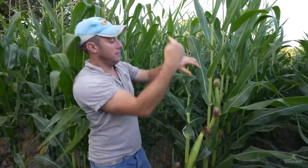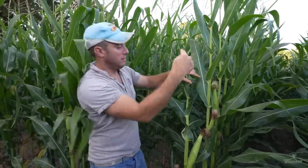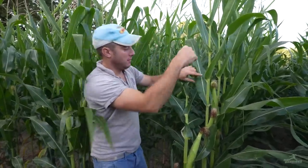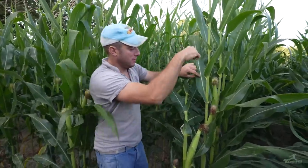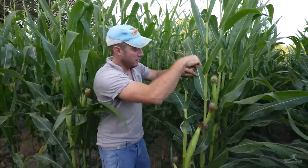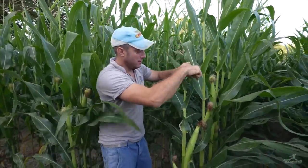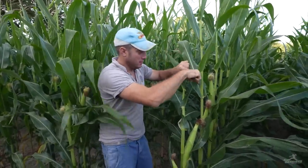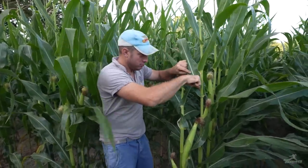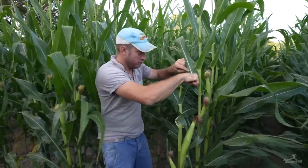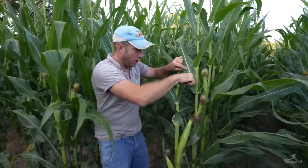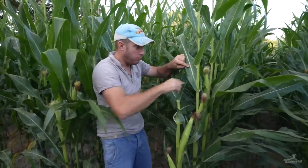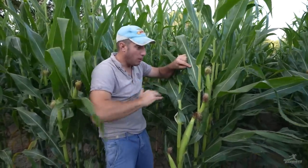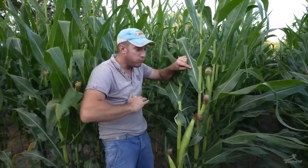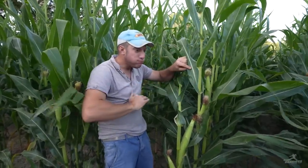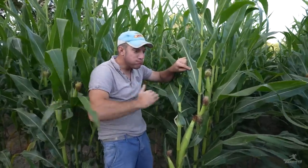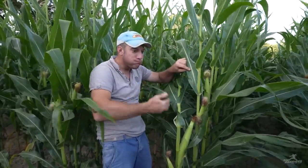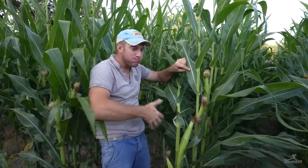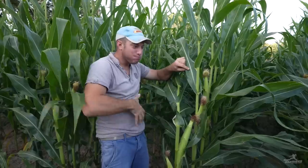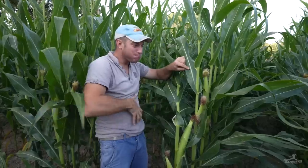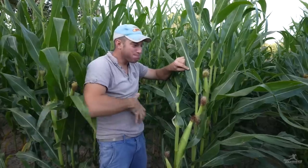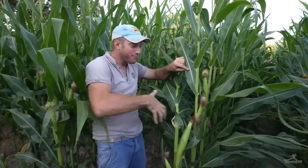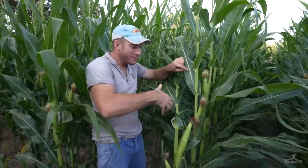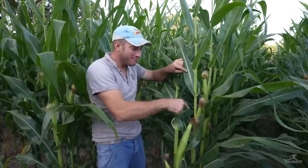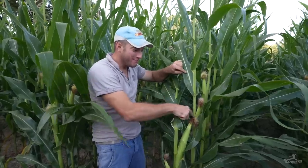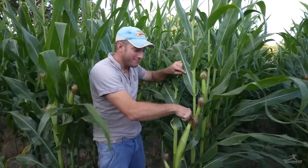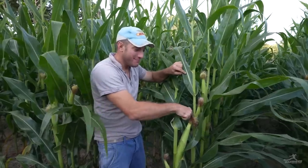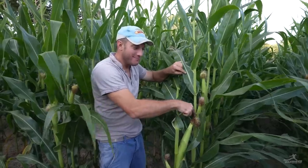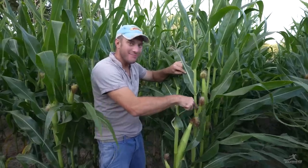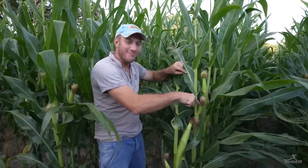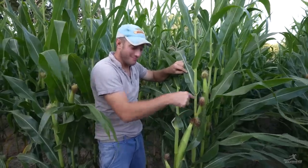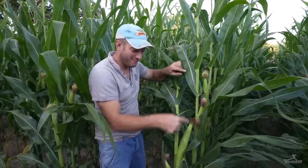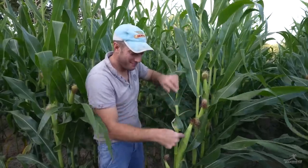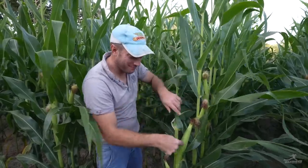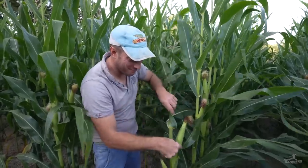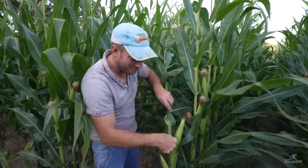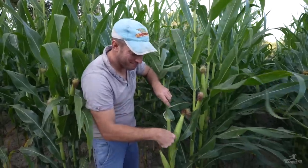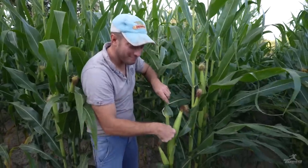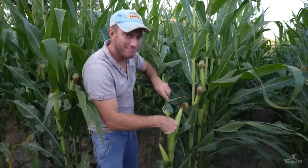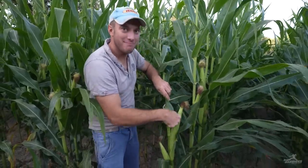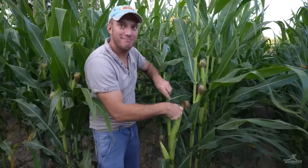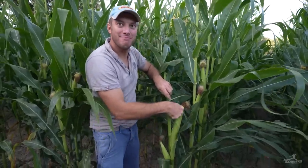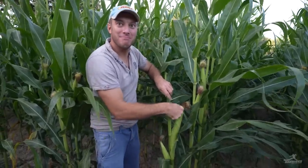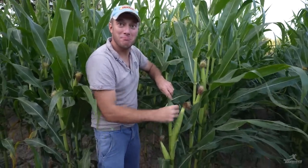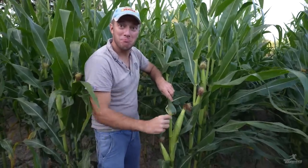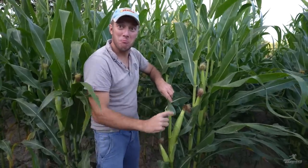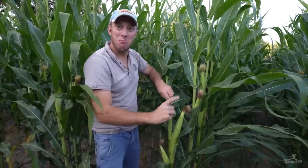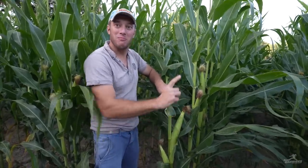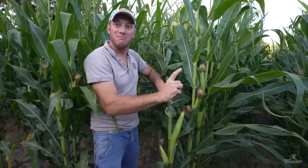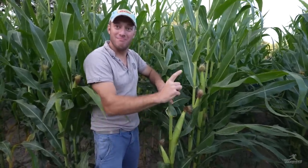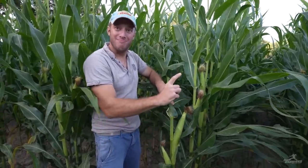and if the pollen gets in the leaves it creates corn.